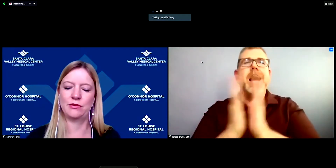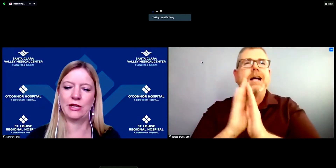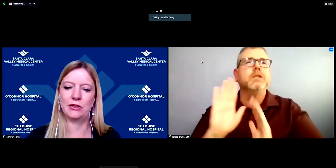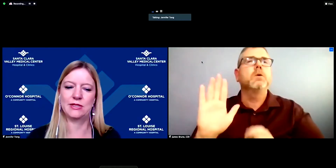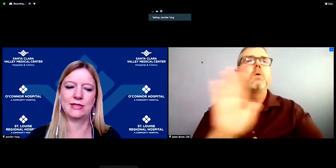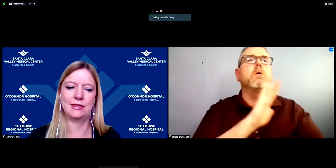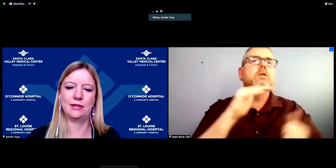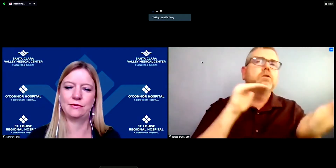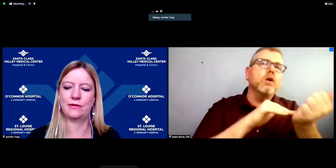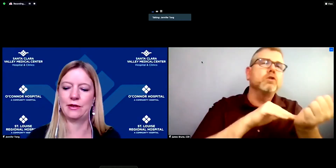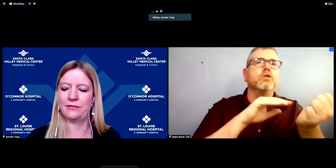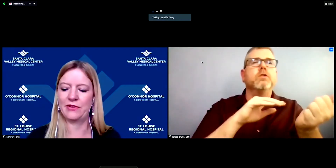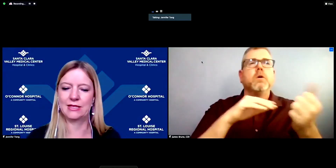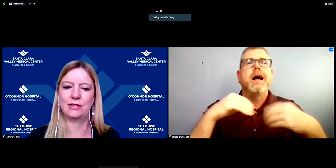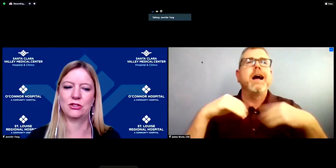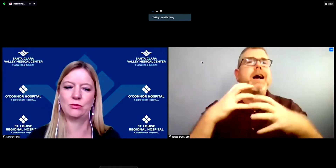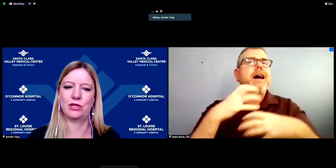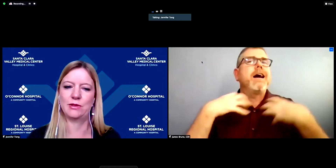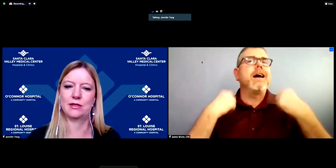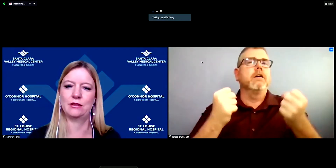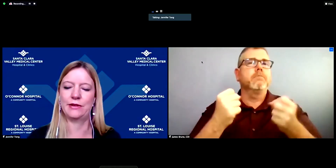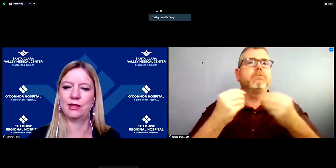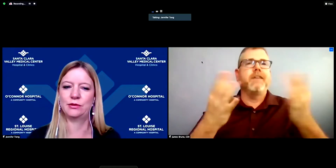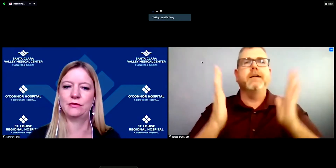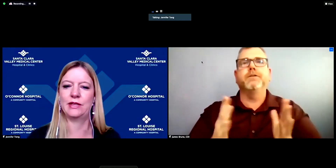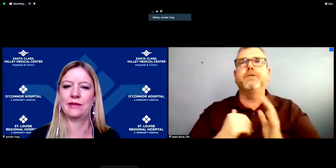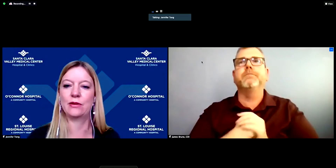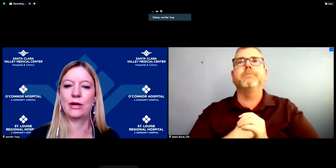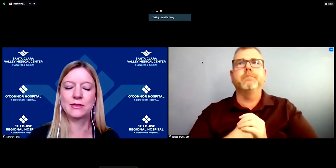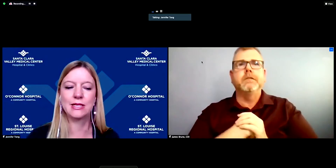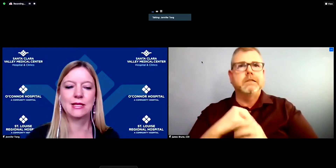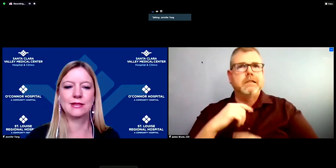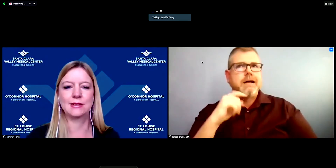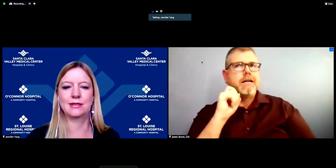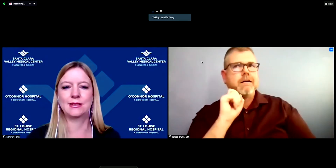provider to see if vaccination appointments are available via that route, since some